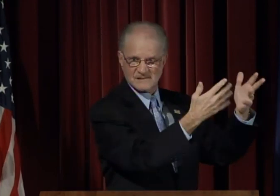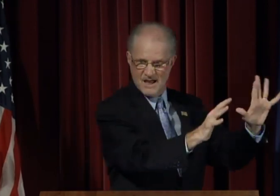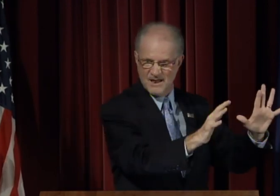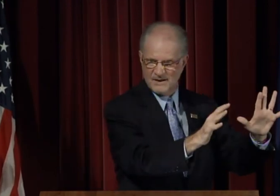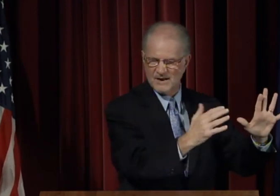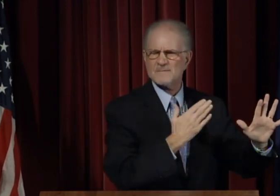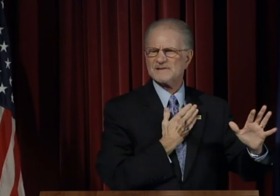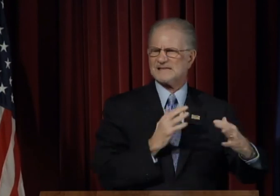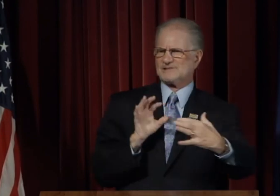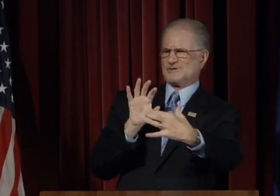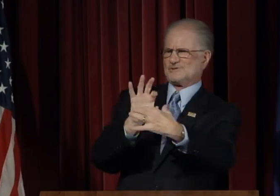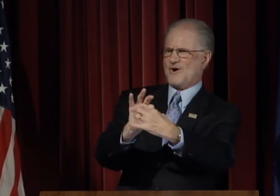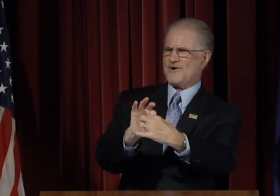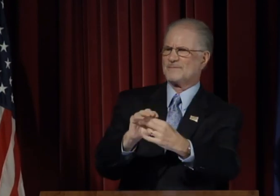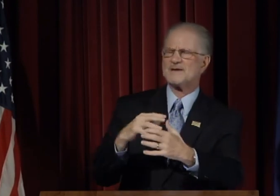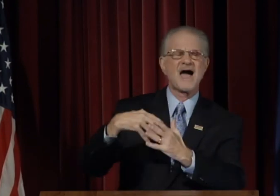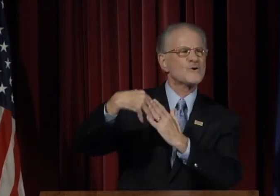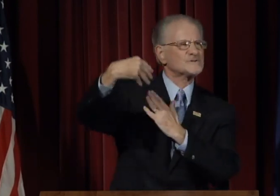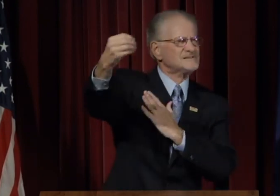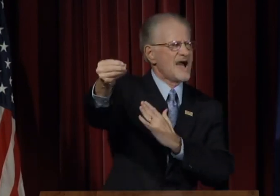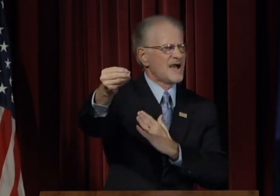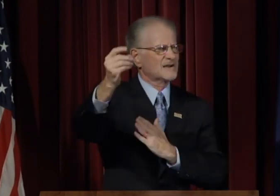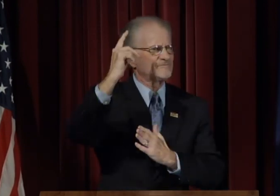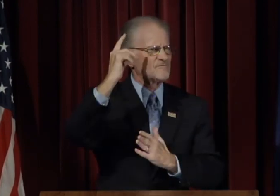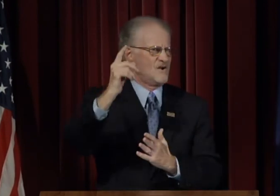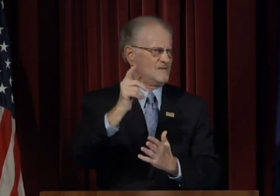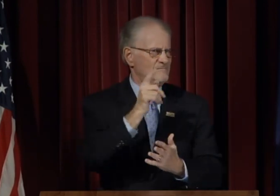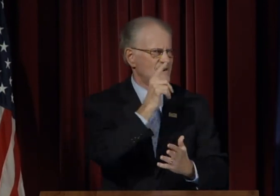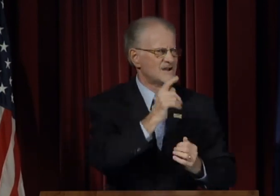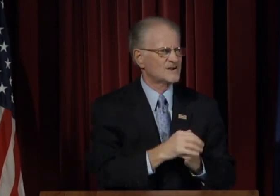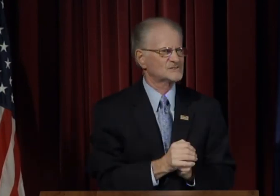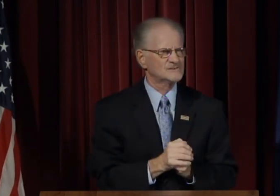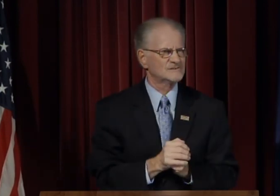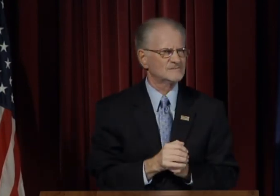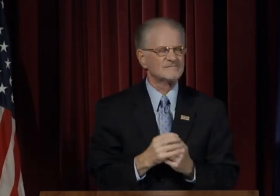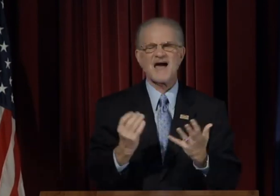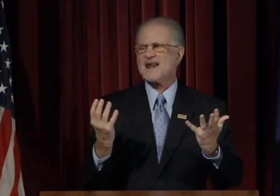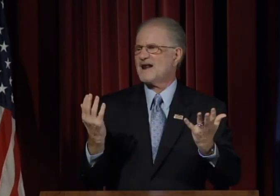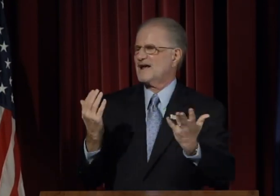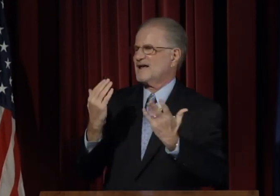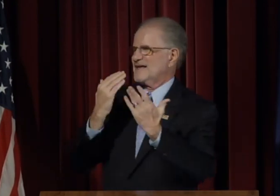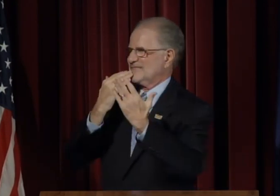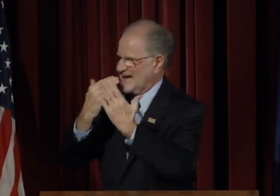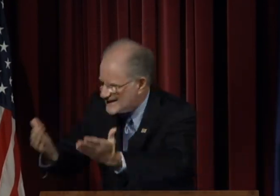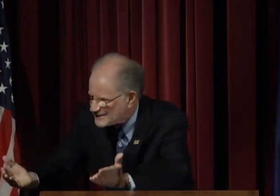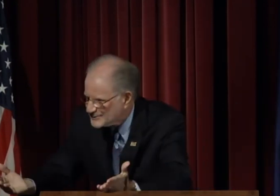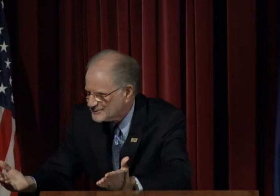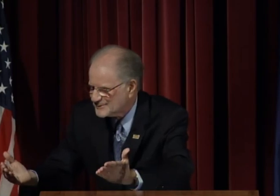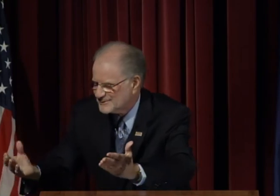When the video is done, please join me outside where there'll be lunch waiting.